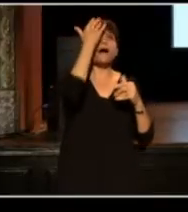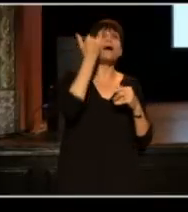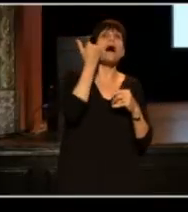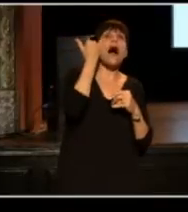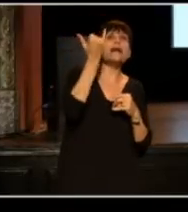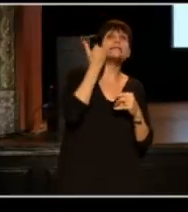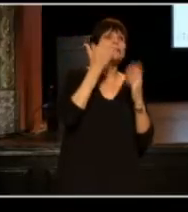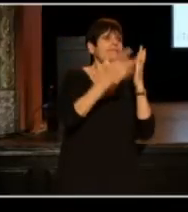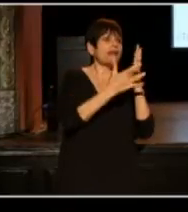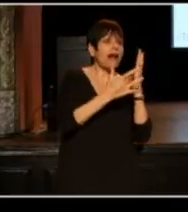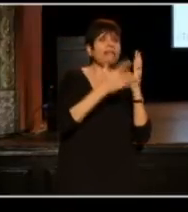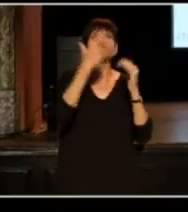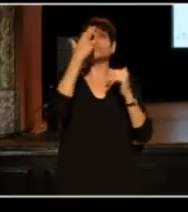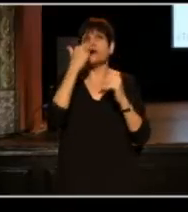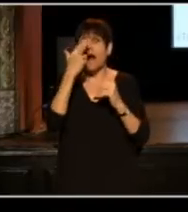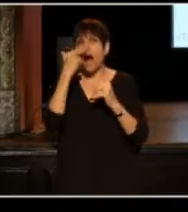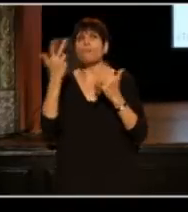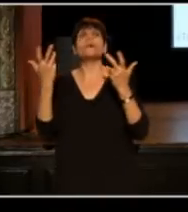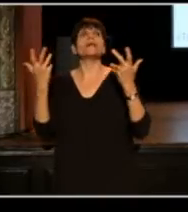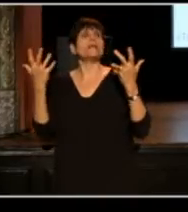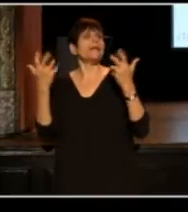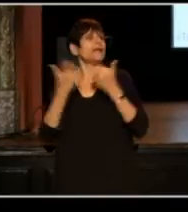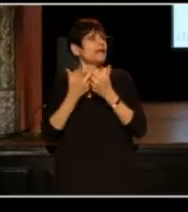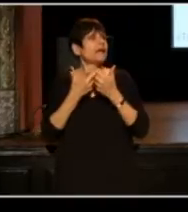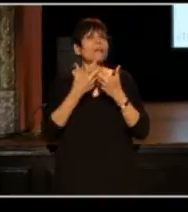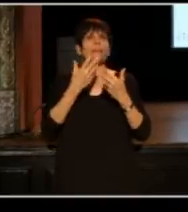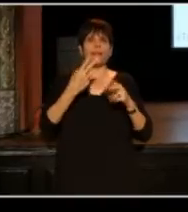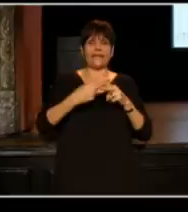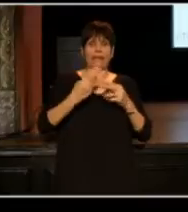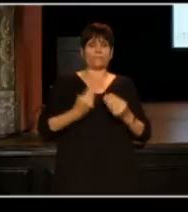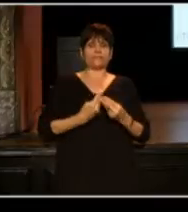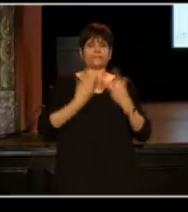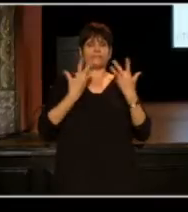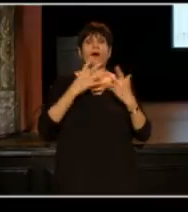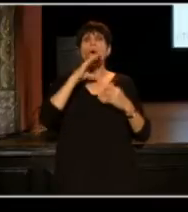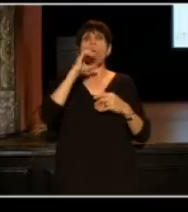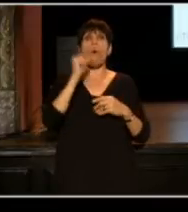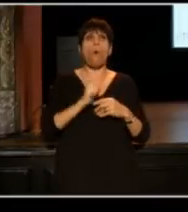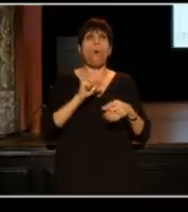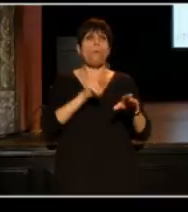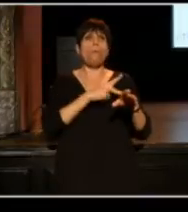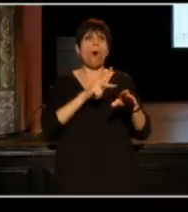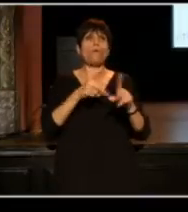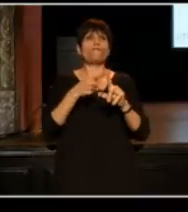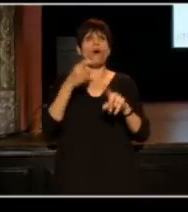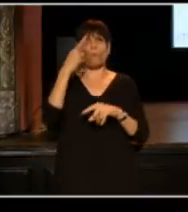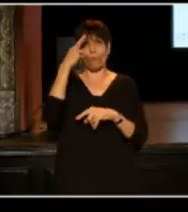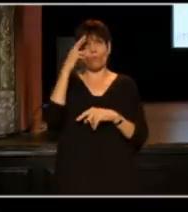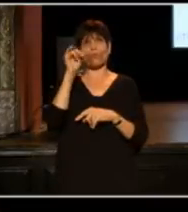and try to bring those together more. The name was inspired by an old poet from Rome, named Horace,